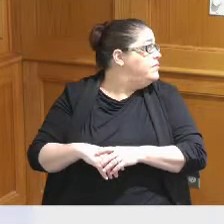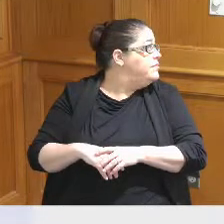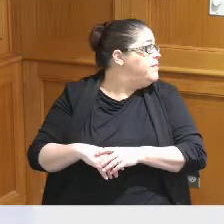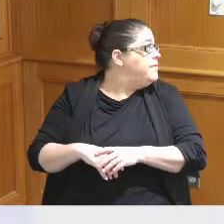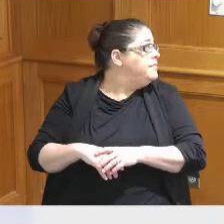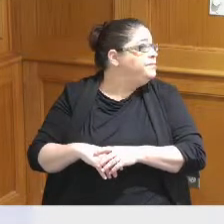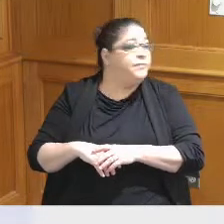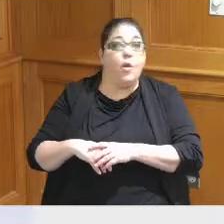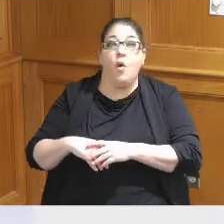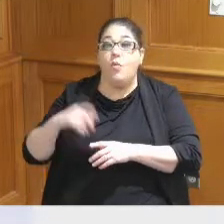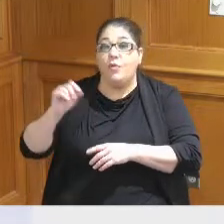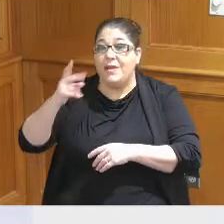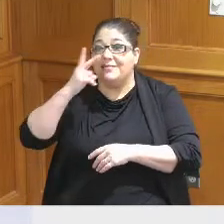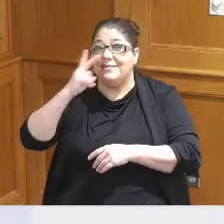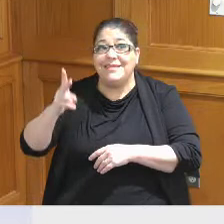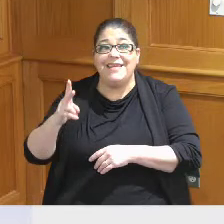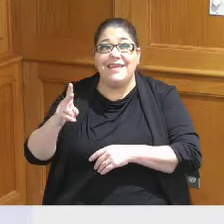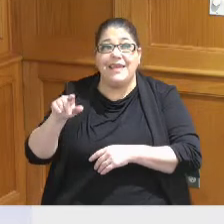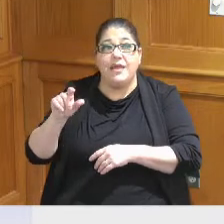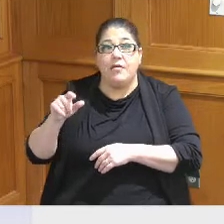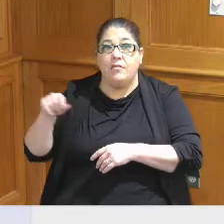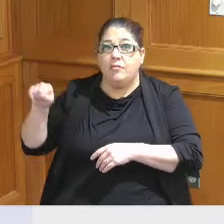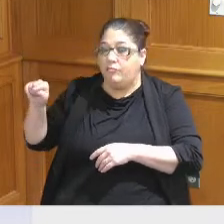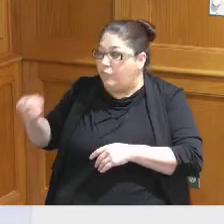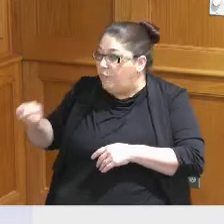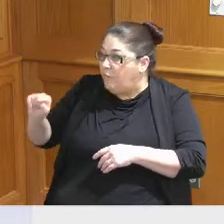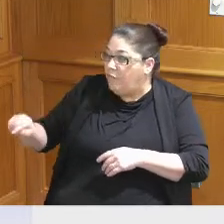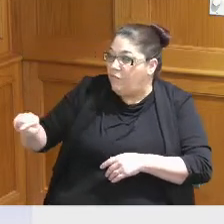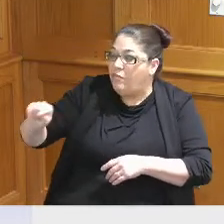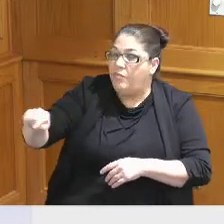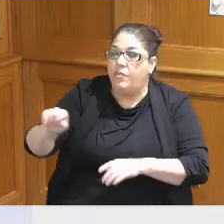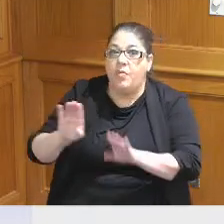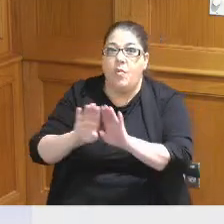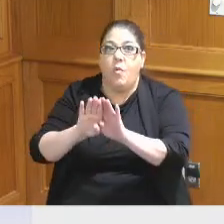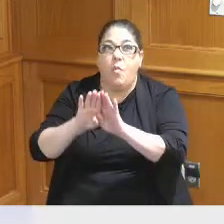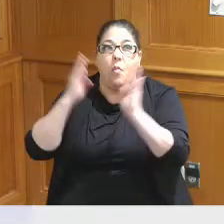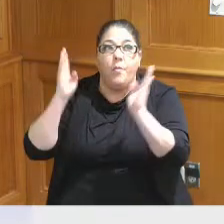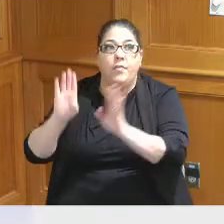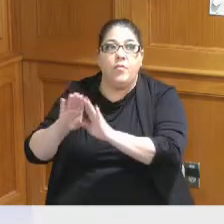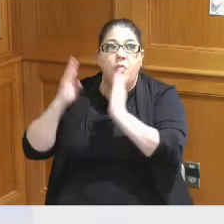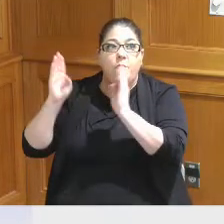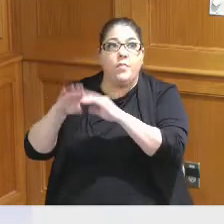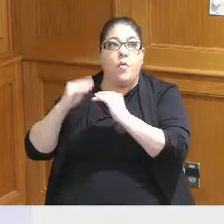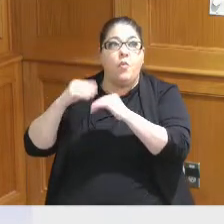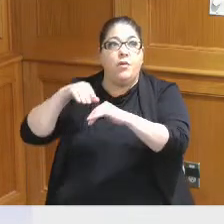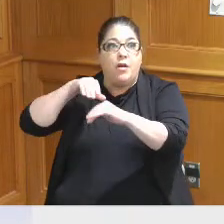exhibit hall and it's ideal that we could program the that exterior space in conjunction so if there